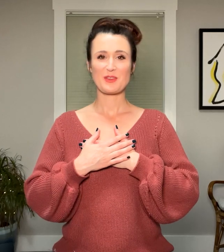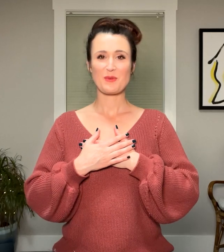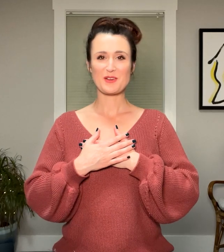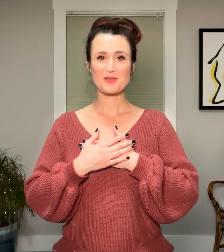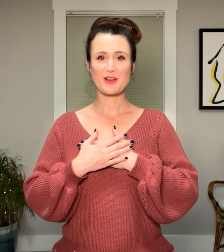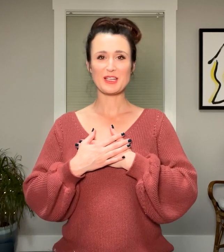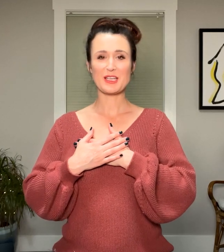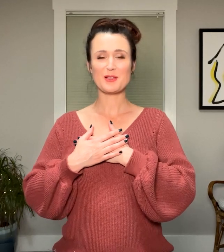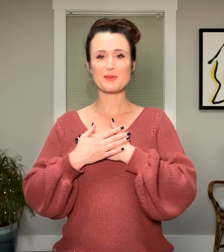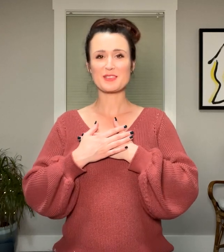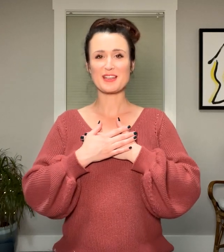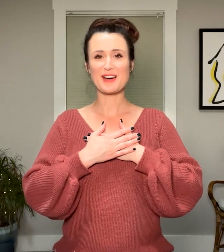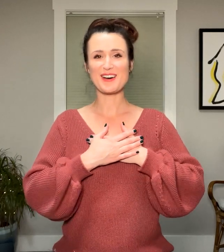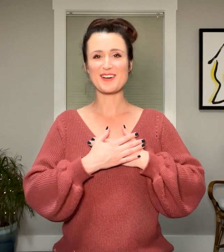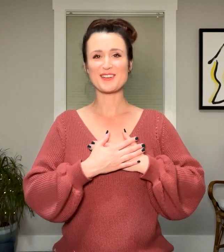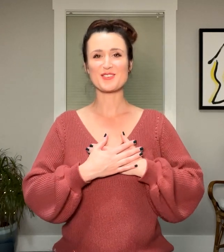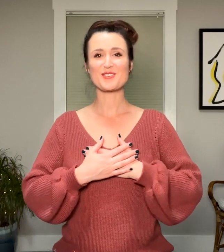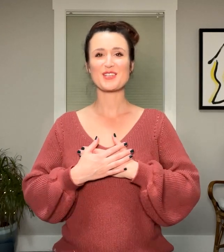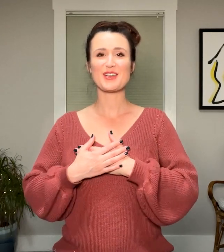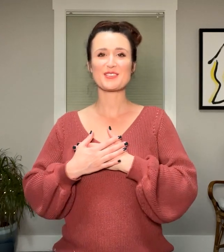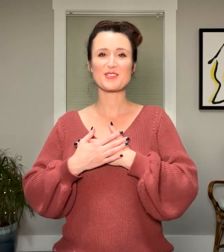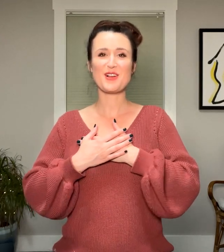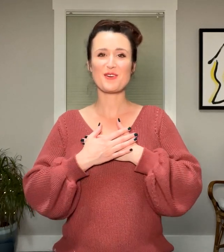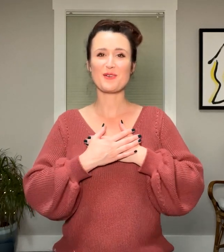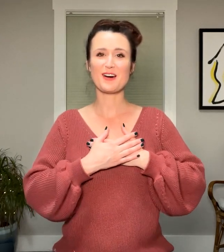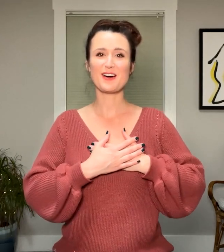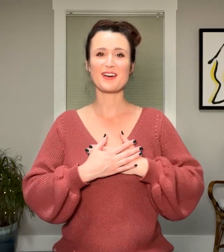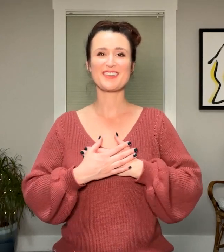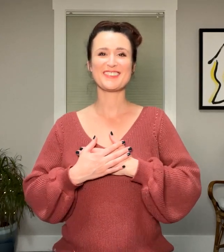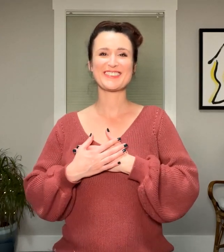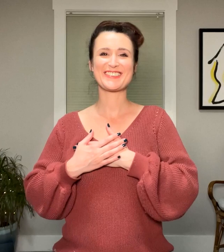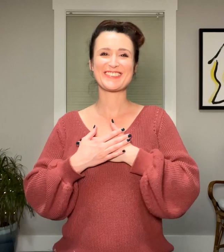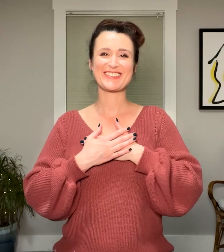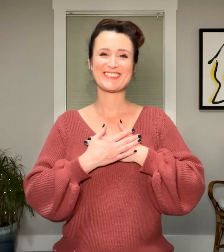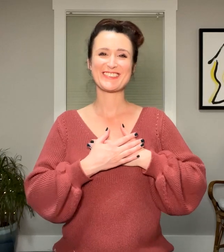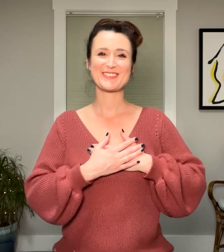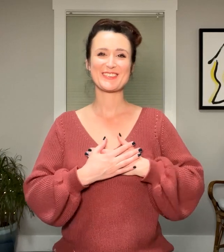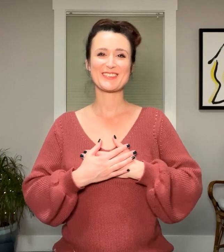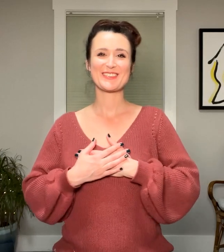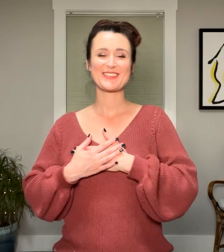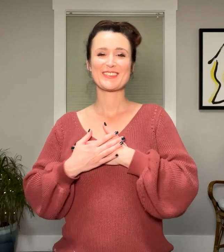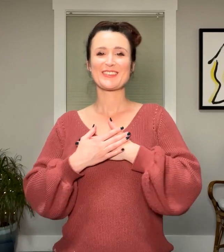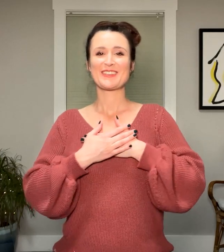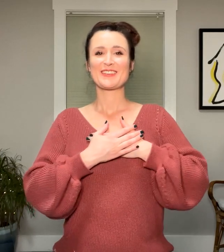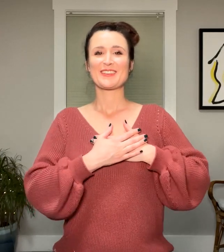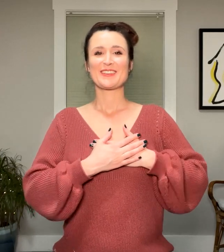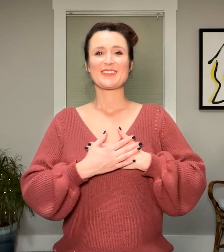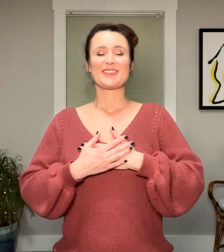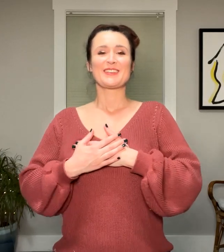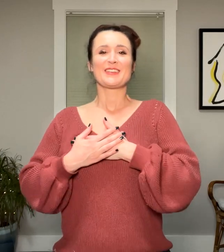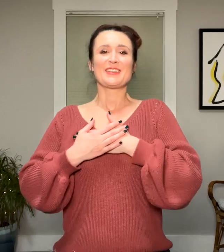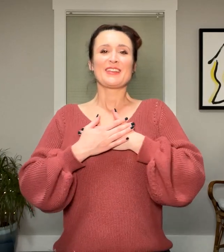When you're ready, massage your chest clockwise.